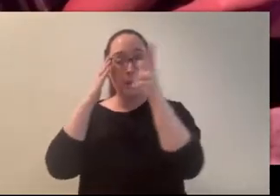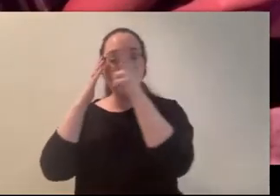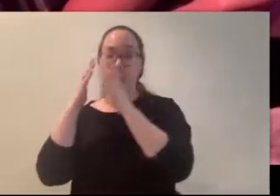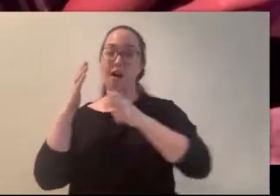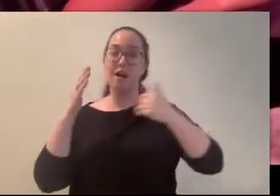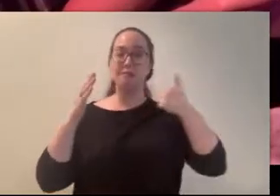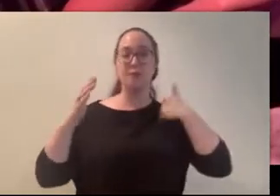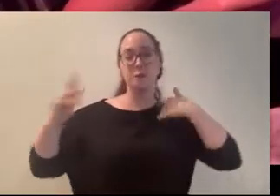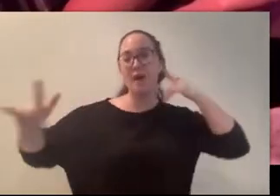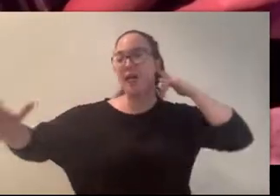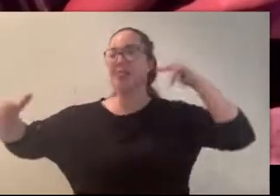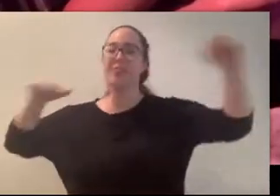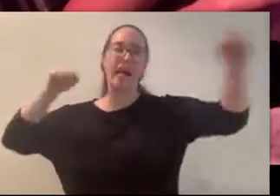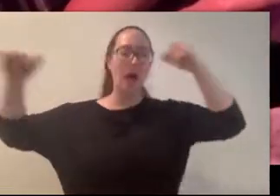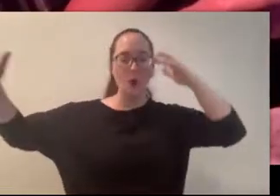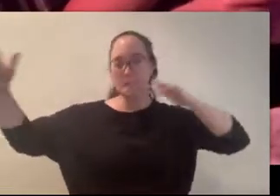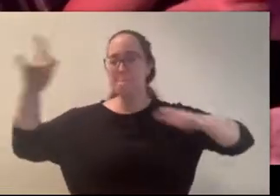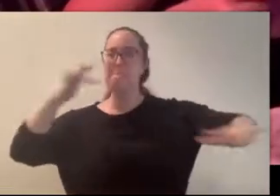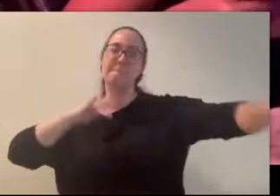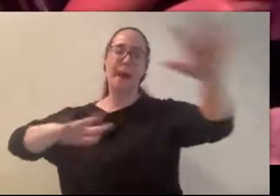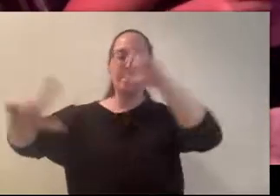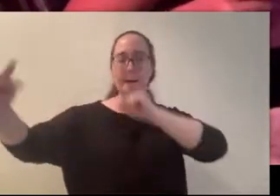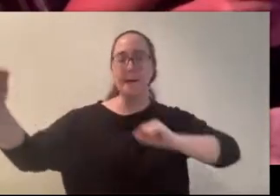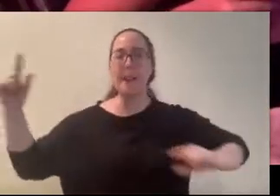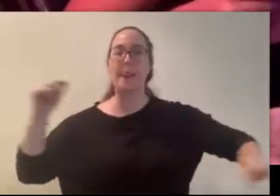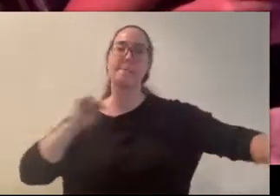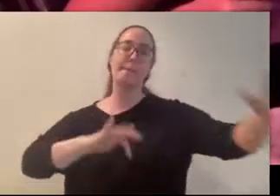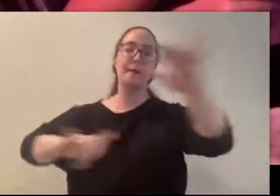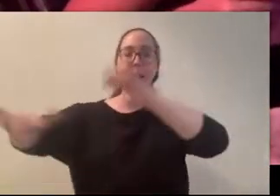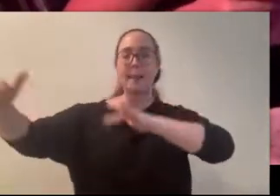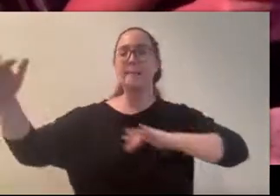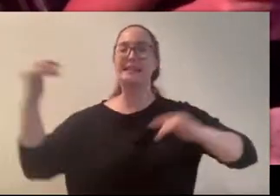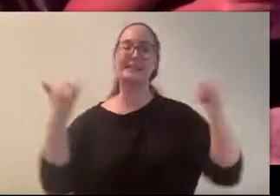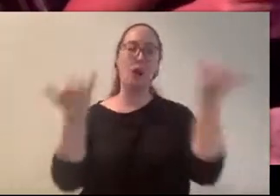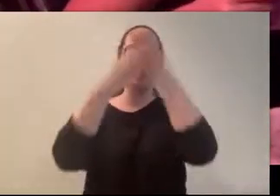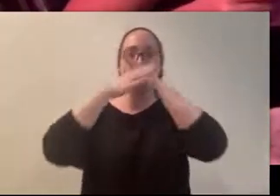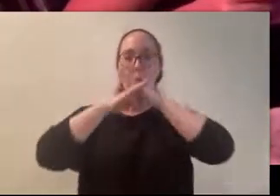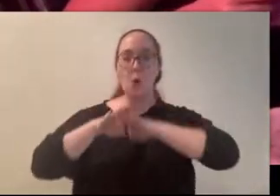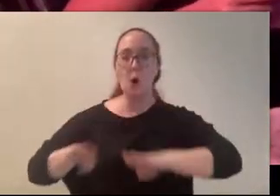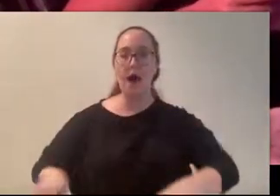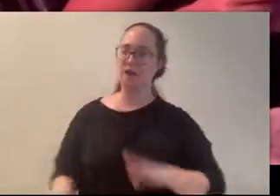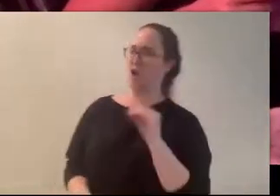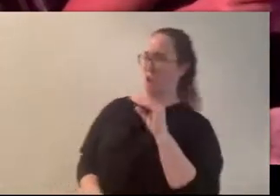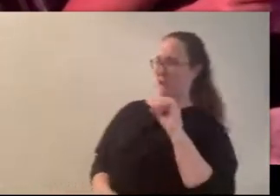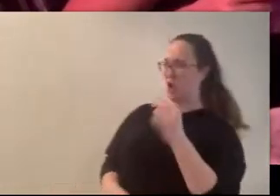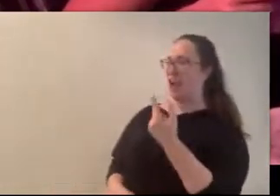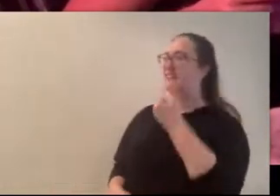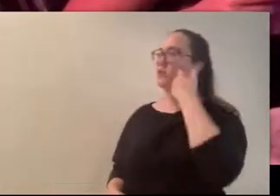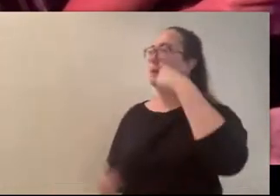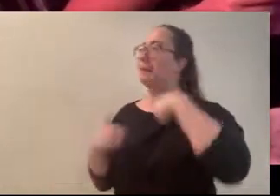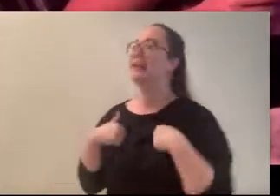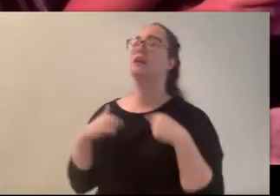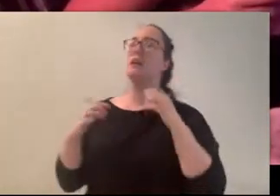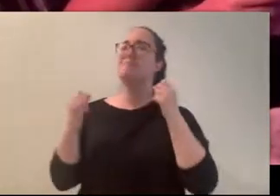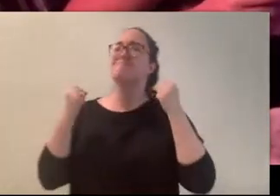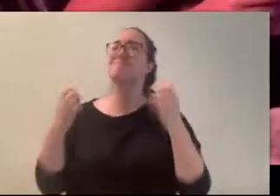loudly when we arrived (Thomas) Oh my god! (Carly) had gone silent. (Thomas) that to me! Oh my god. That to me.. Because that’s so much like.. in all the stories. Like it’s always